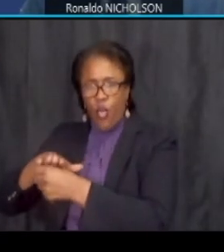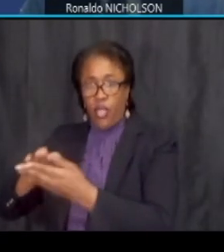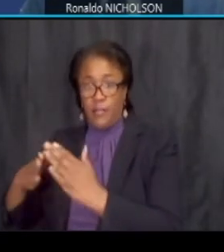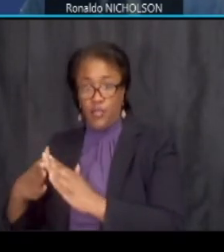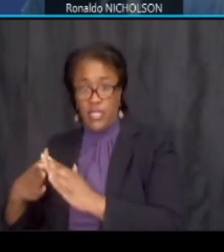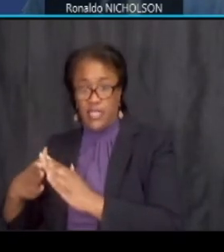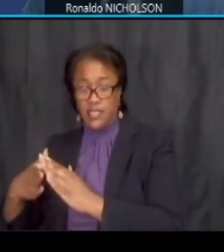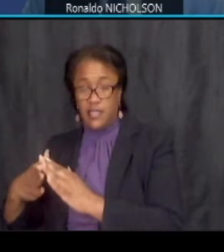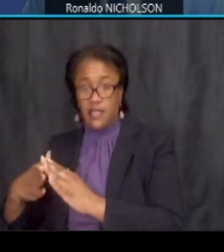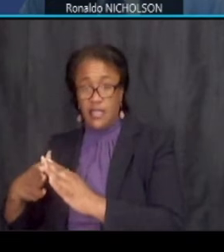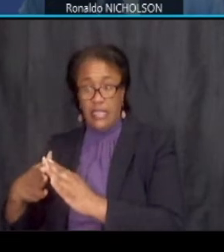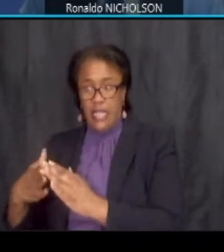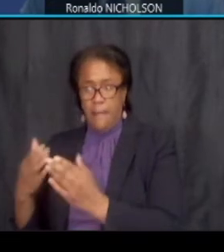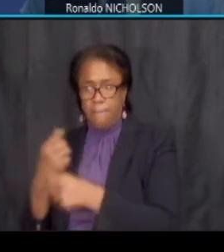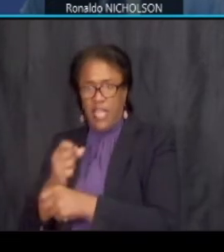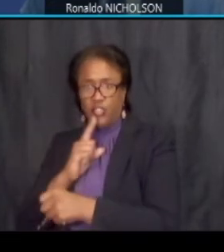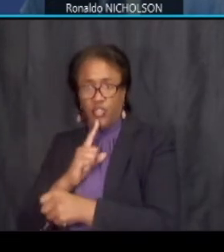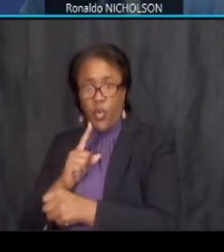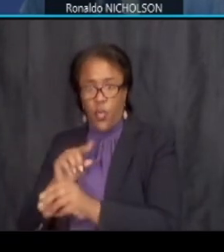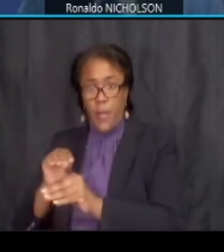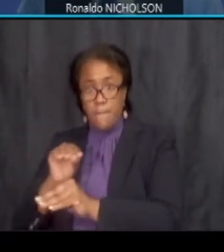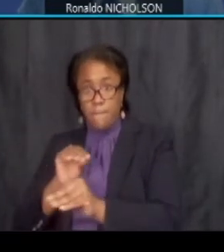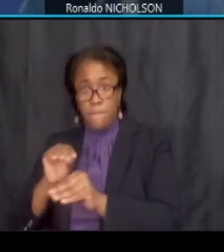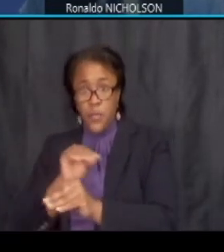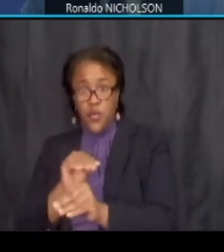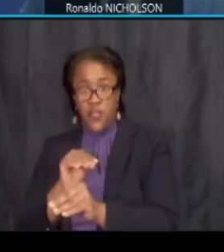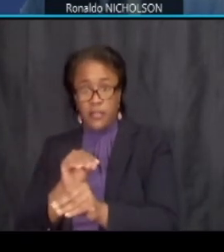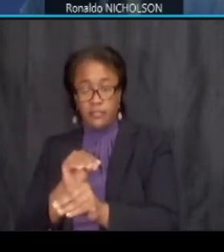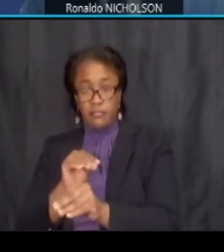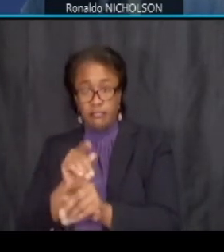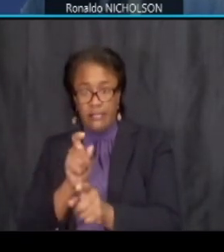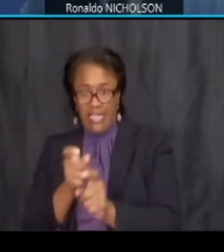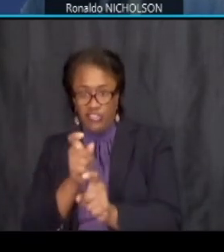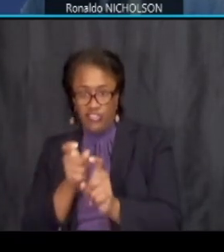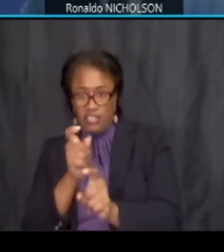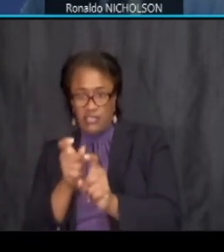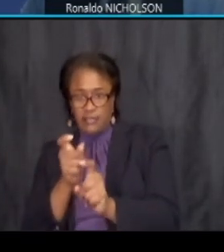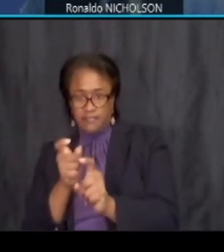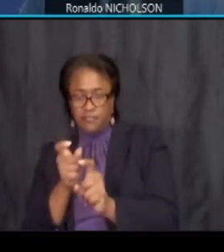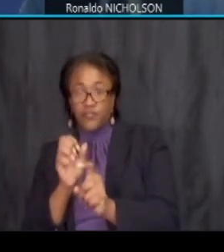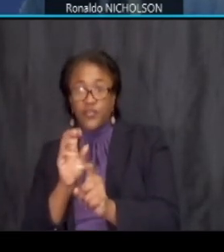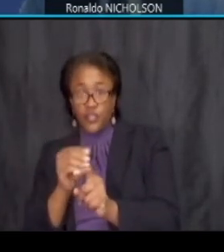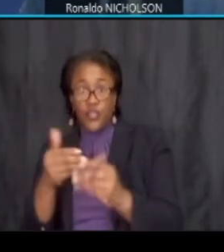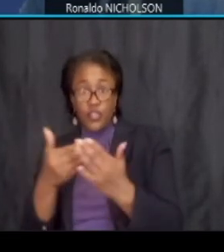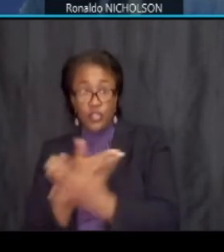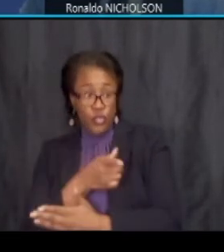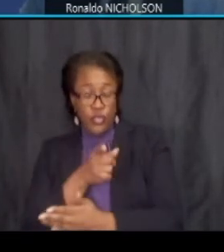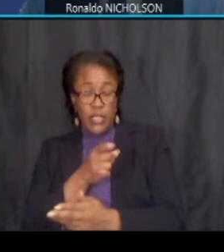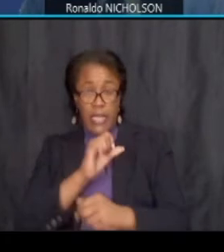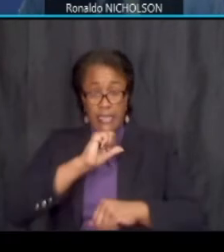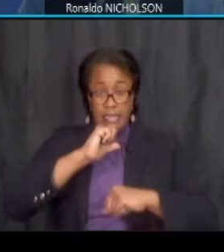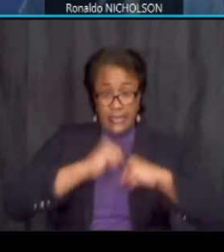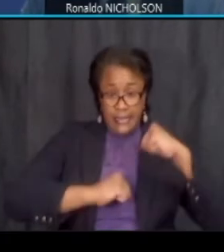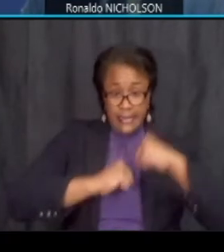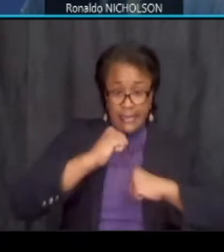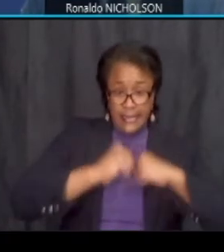just a matter of relocating them adjusting them so that the new infrastructure uh can be constructed